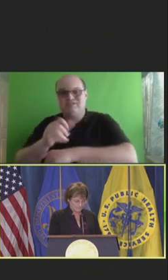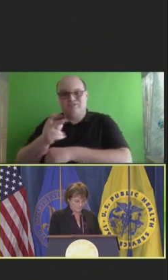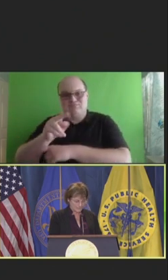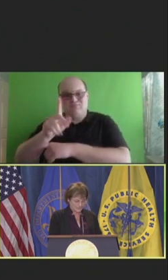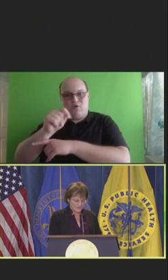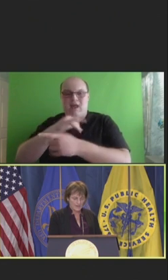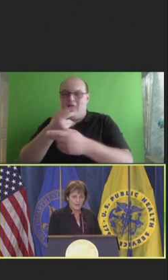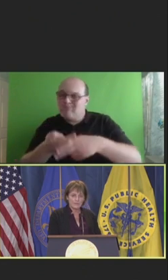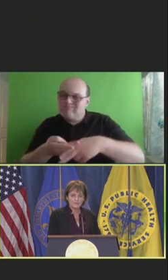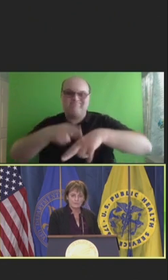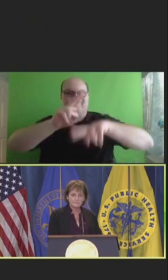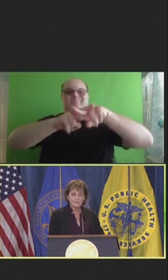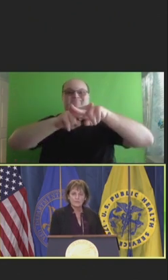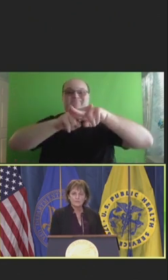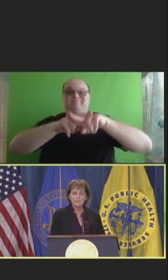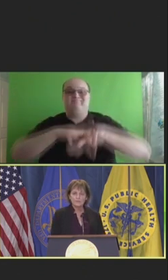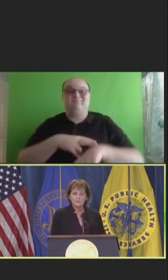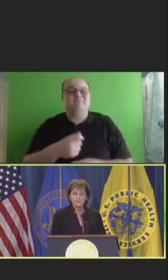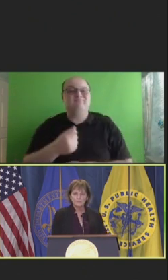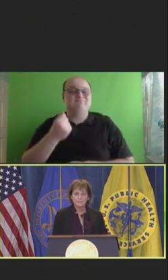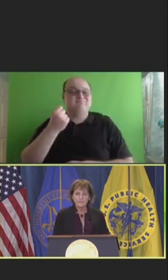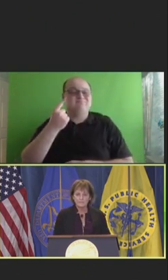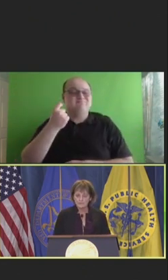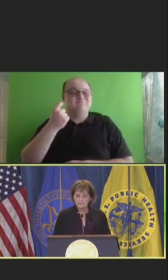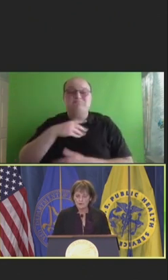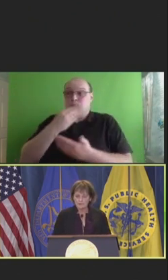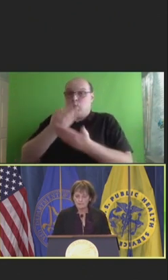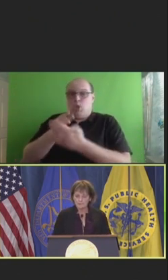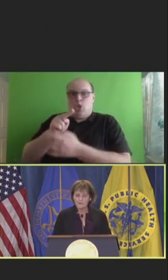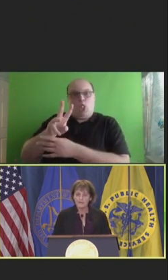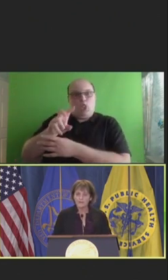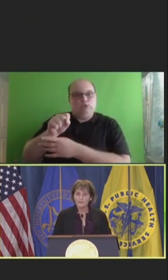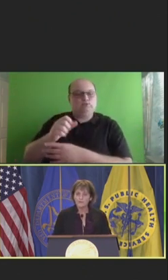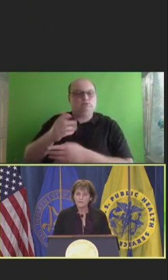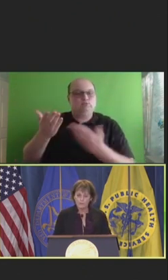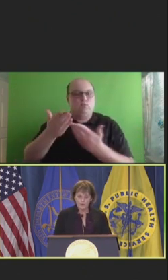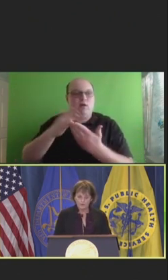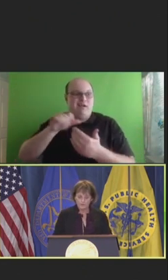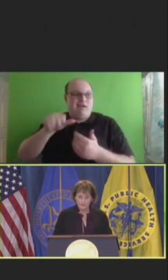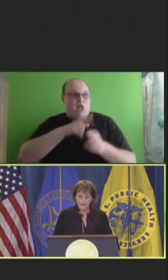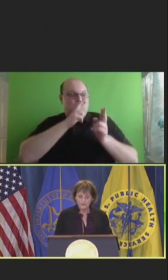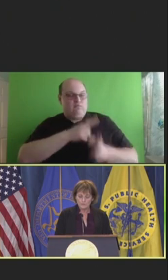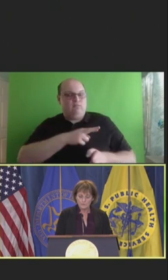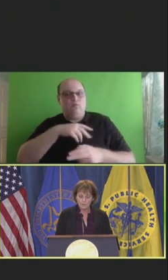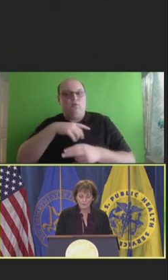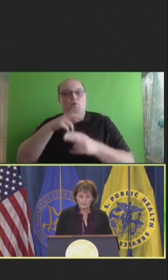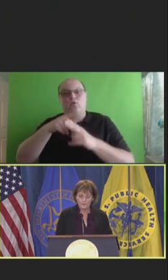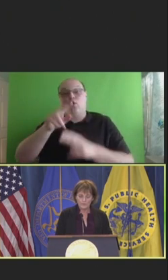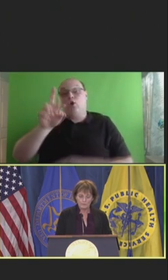However, the good news as demonstrated by another report, the RAND report looking at